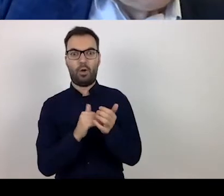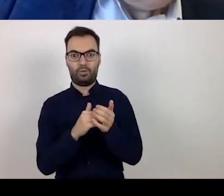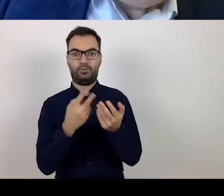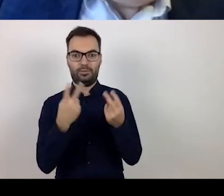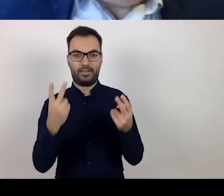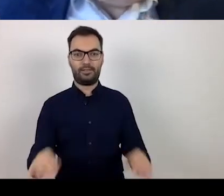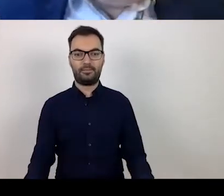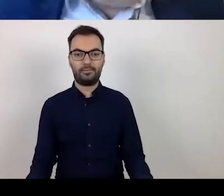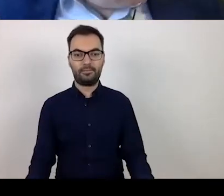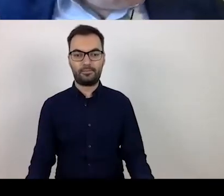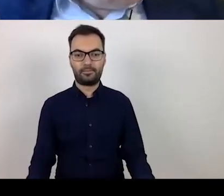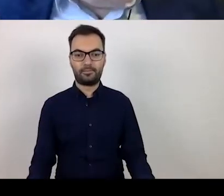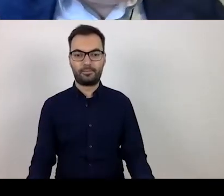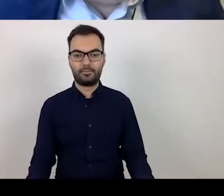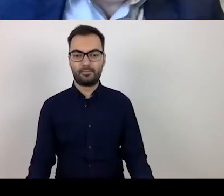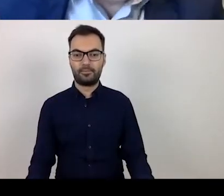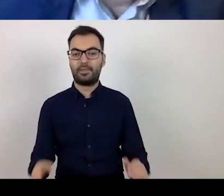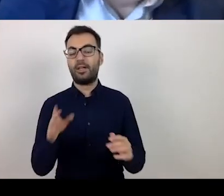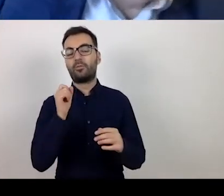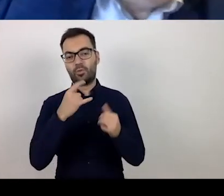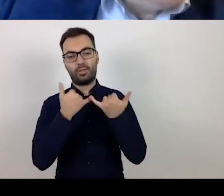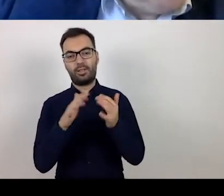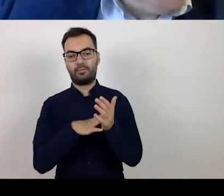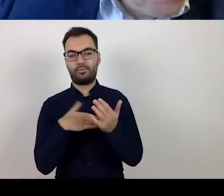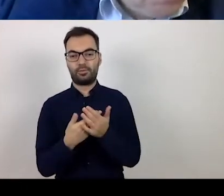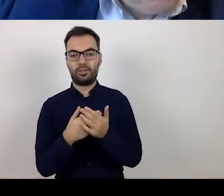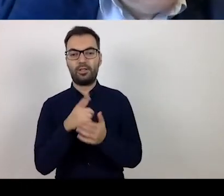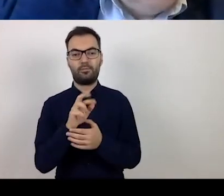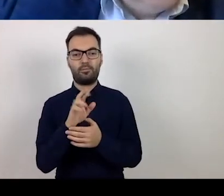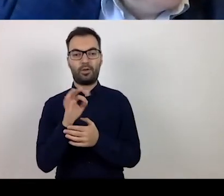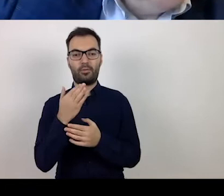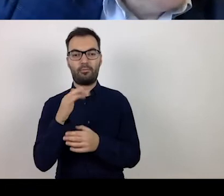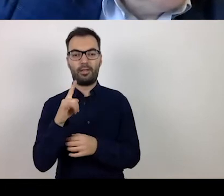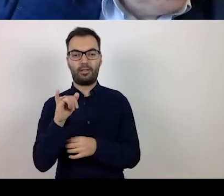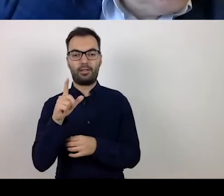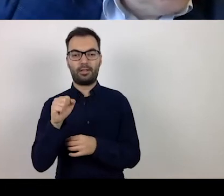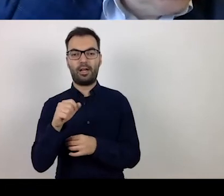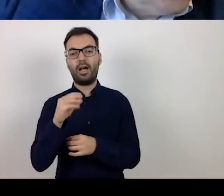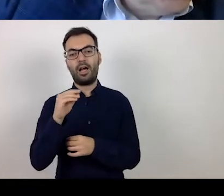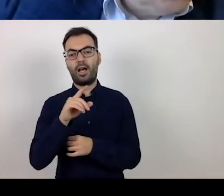We can also give another example: Pro-Medica in Ełk Sp. z o.o.